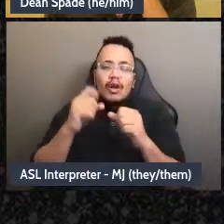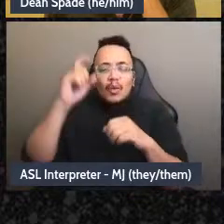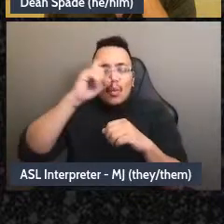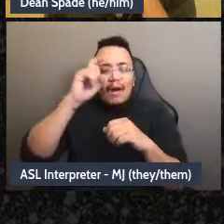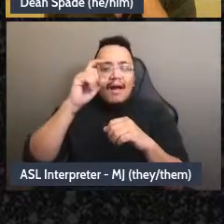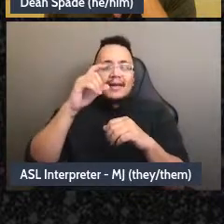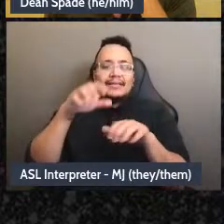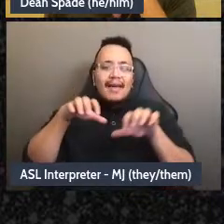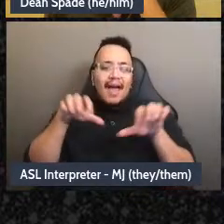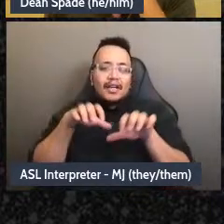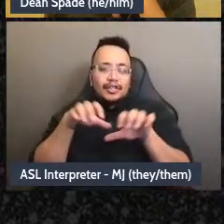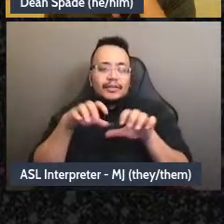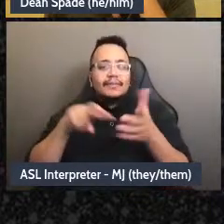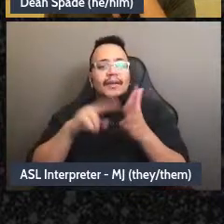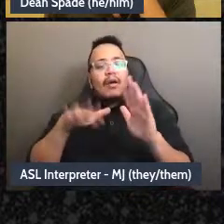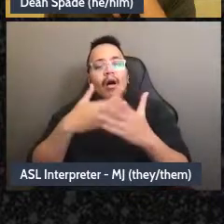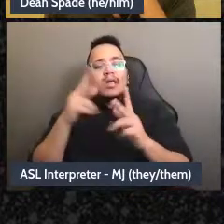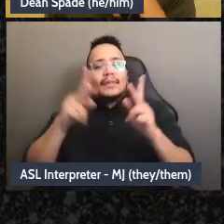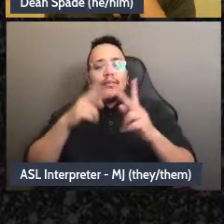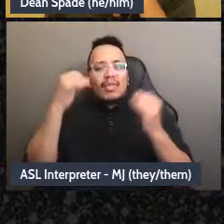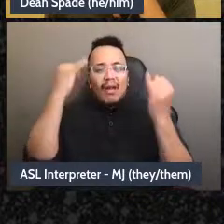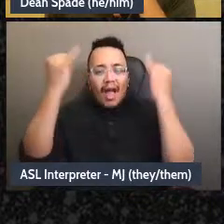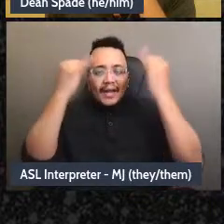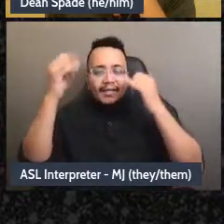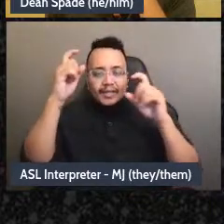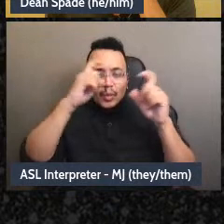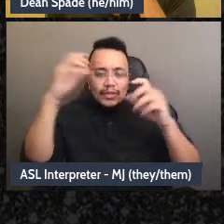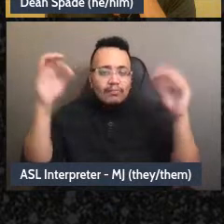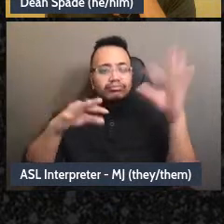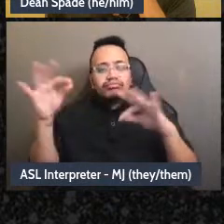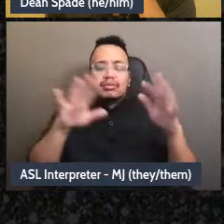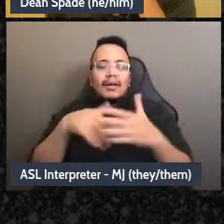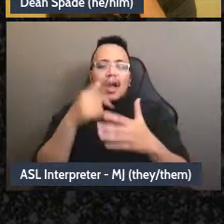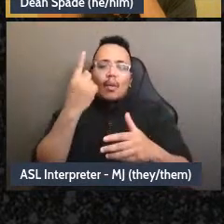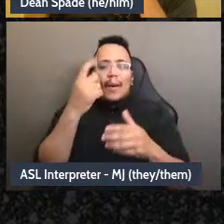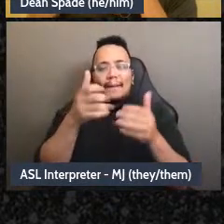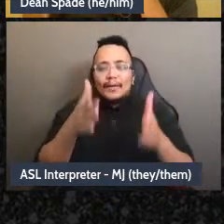groups that care about the most vulnerable first, so groups that are really thinking